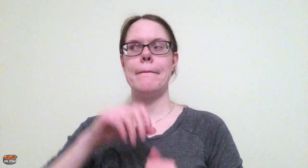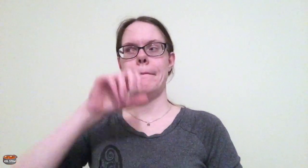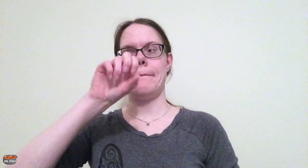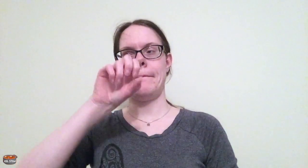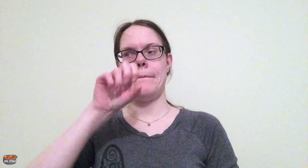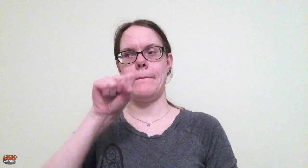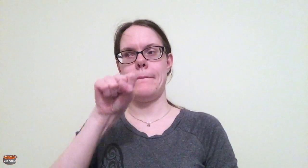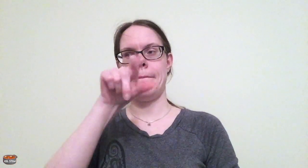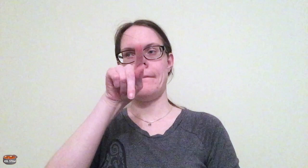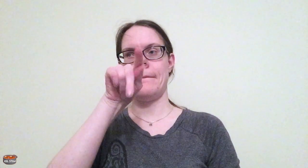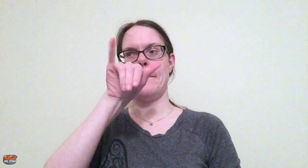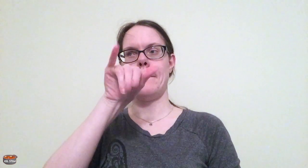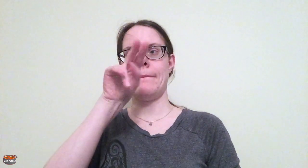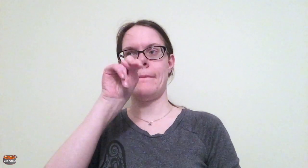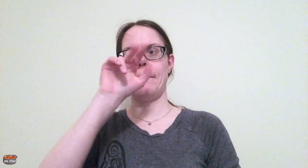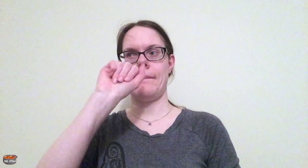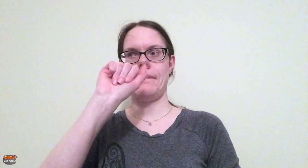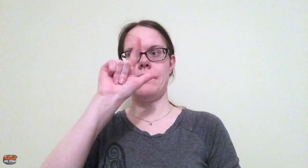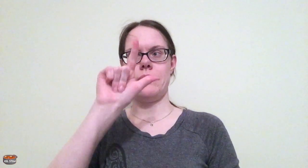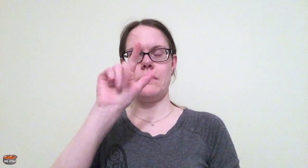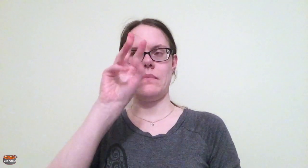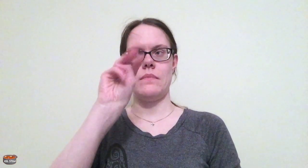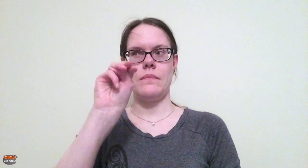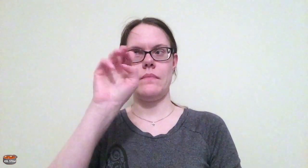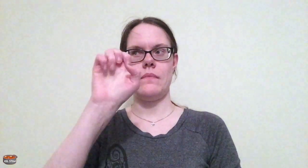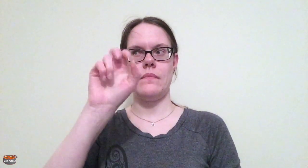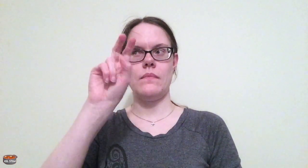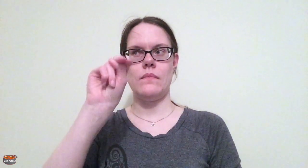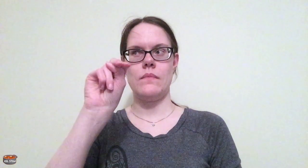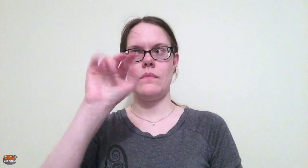by contracting spinal